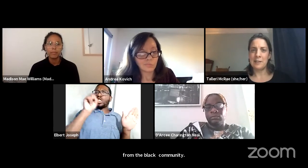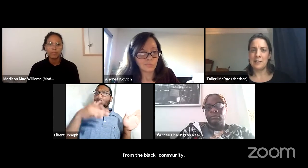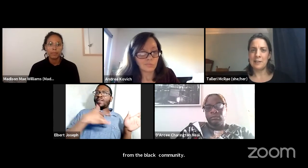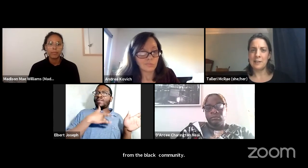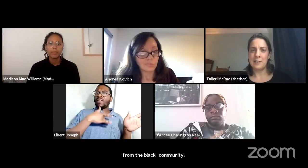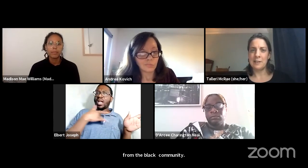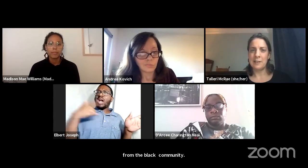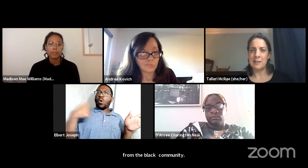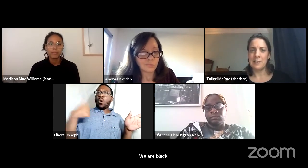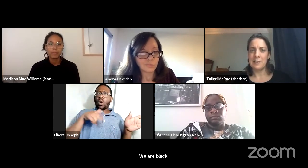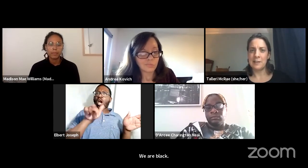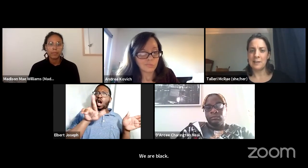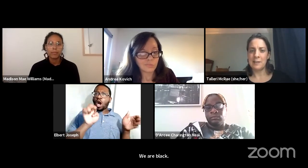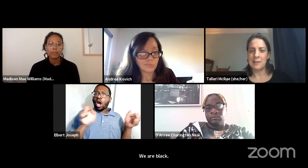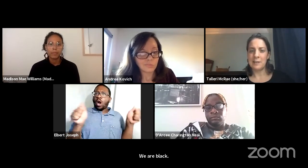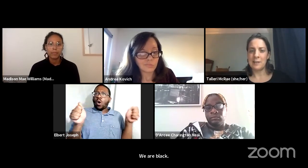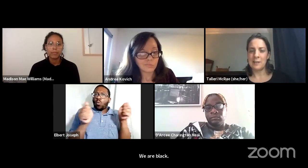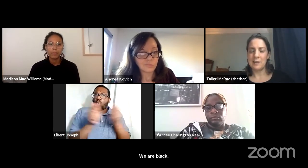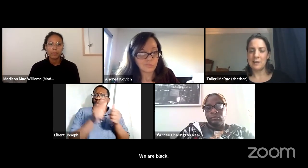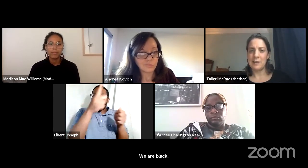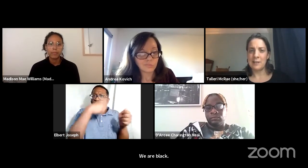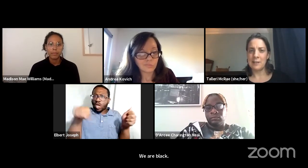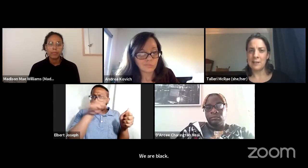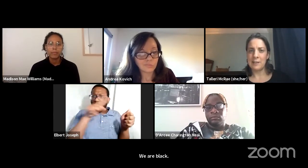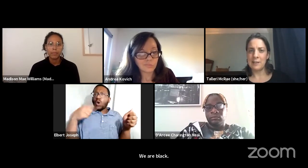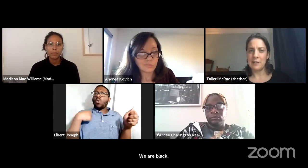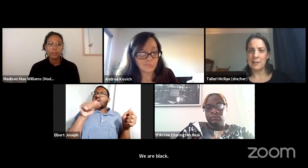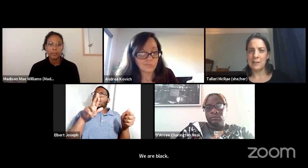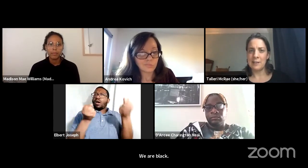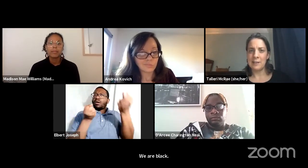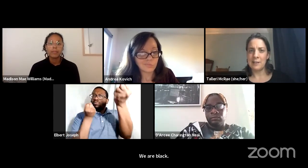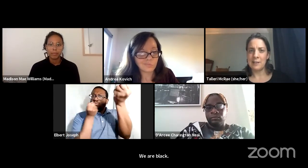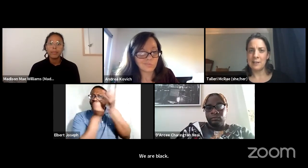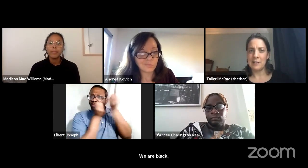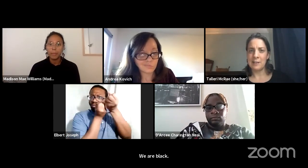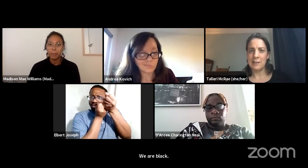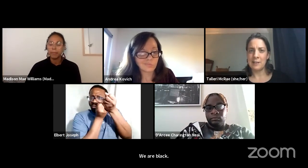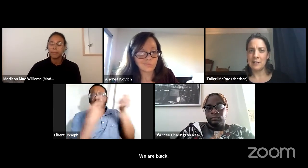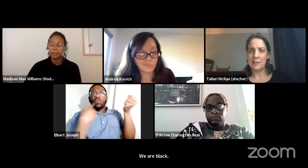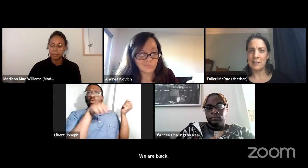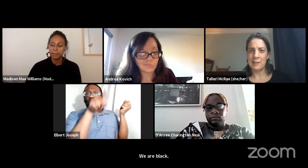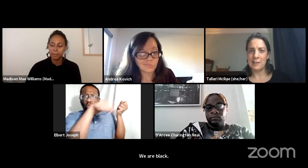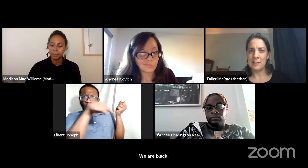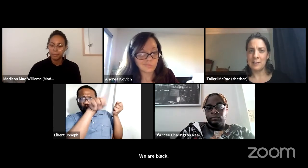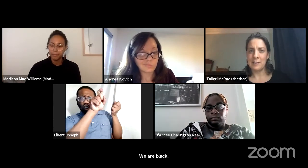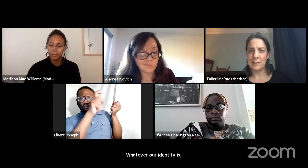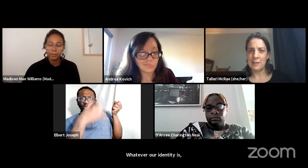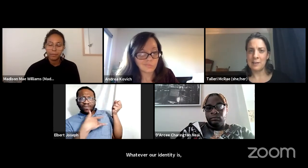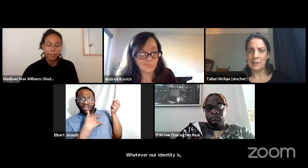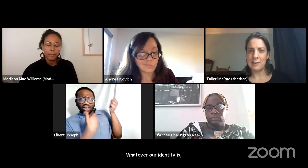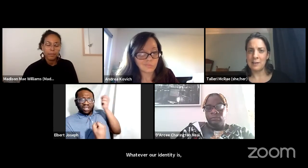Whatever our identity is we are also black. We are with you,